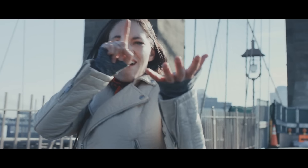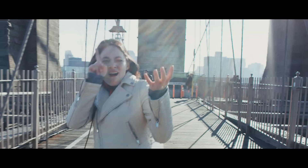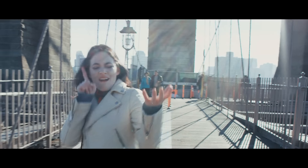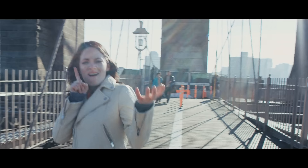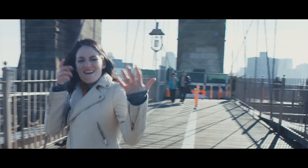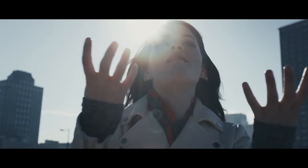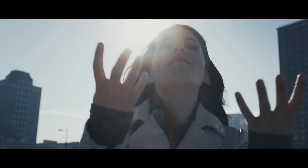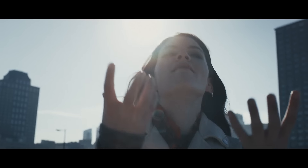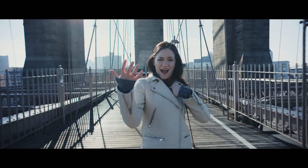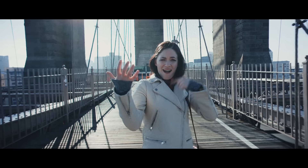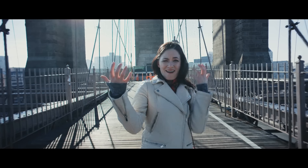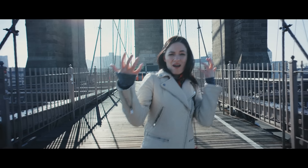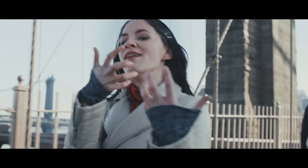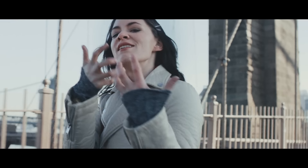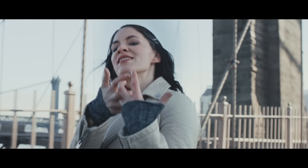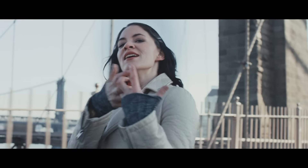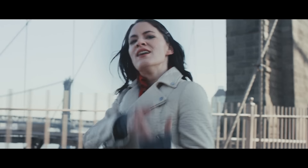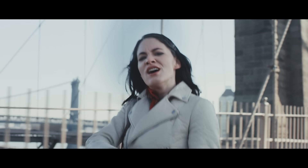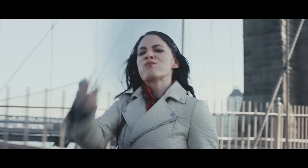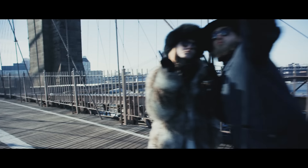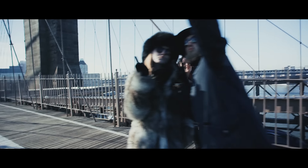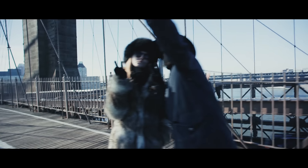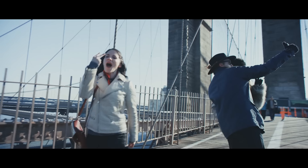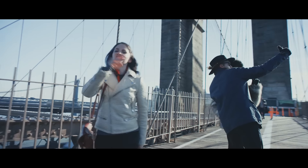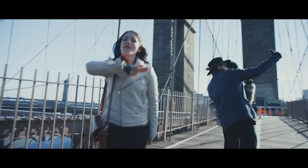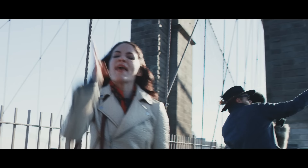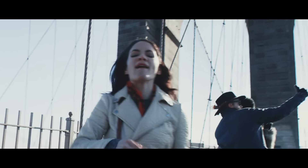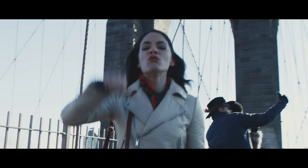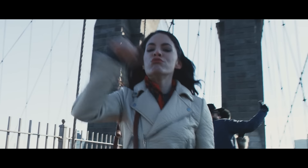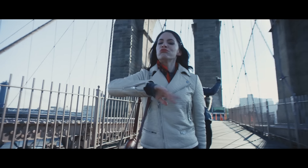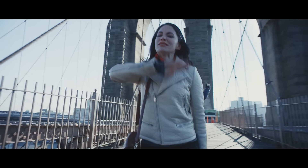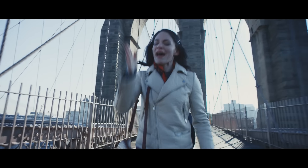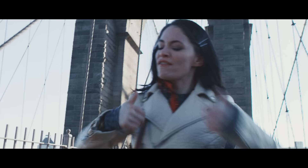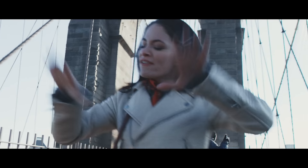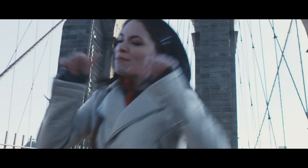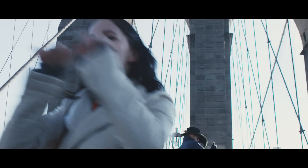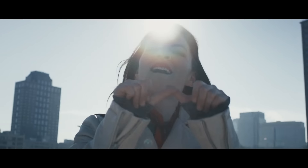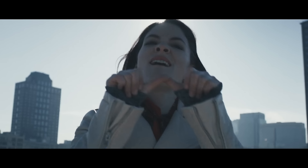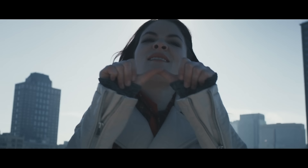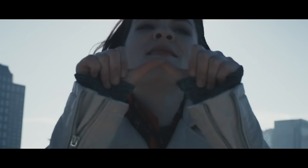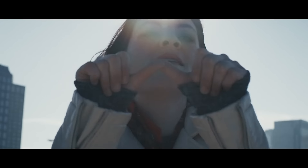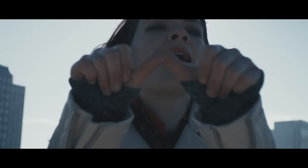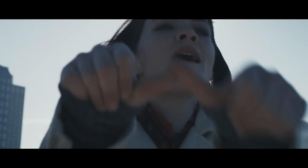DO I BELONG HERE BUT I'M NEVER GONNA LOSE NEVER GIVING UP MY PRIDE